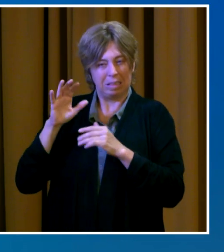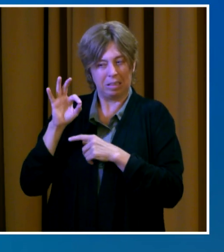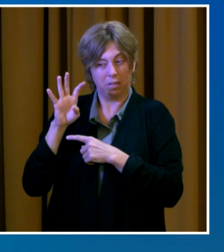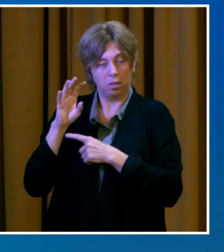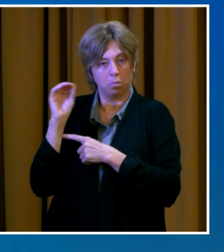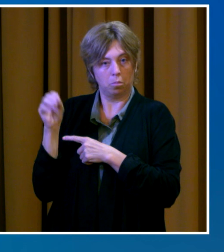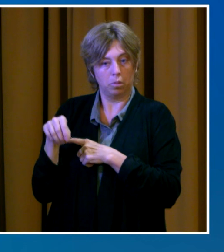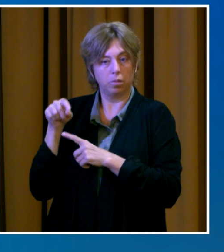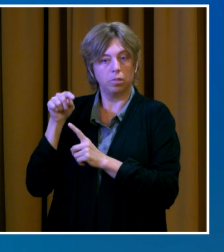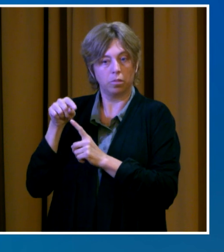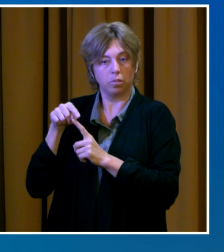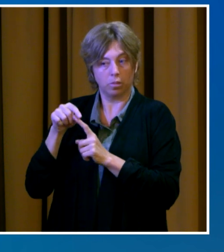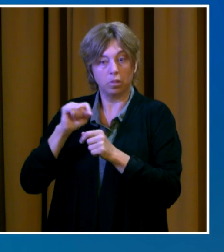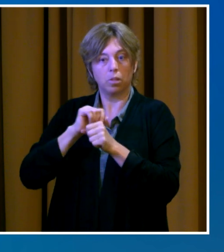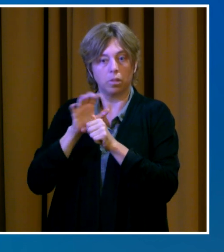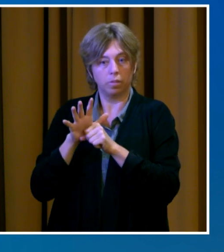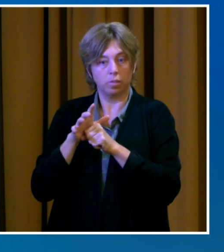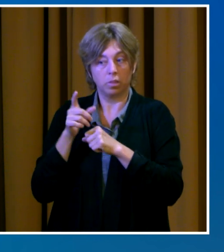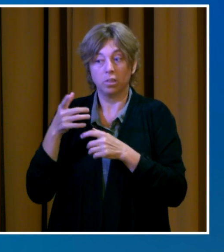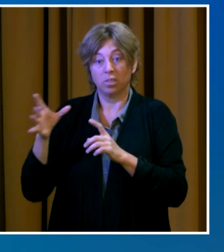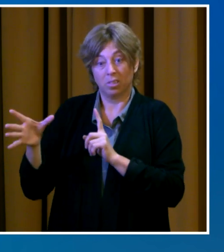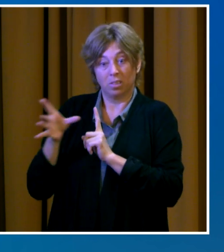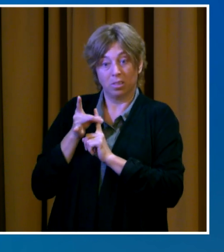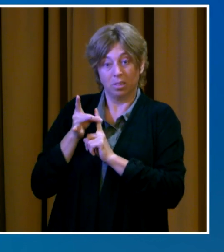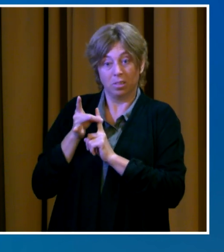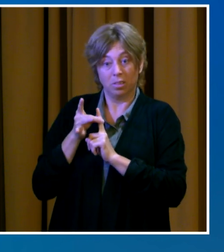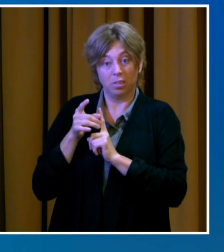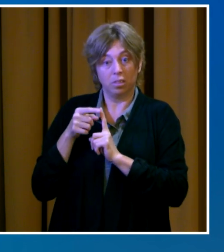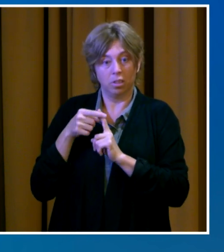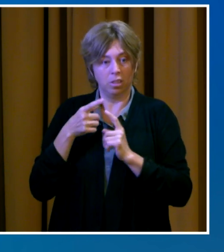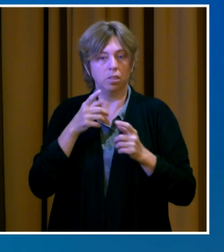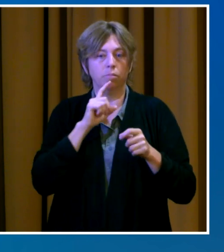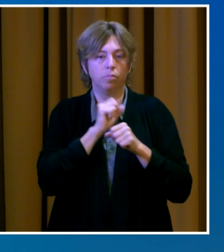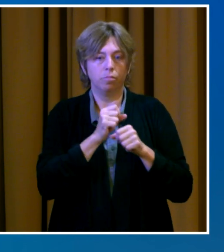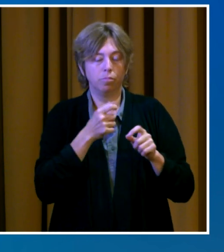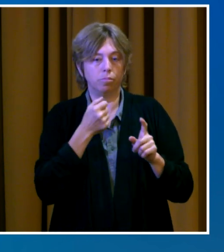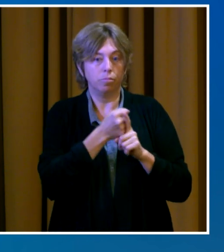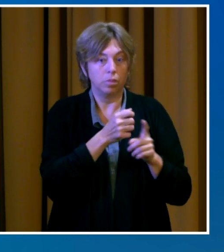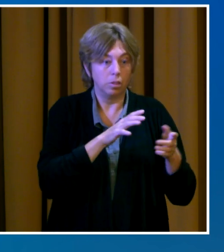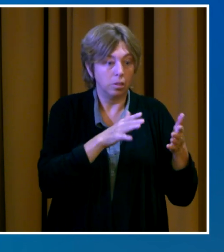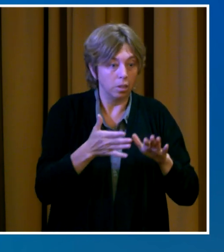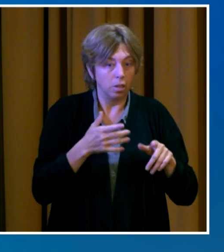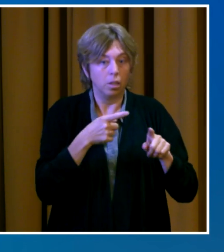hospitalizations of Washington residents, 12 and older occurred